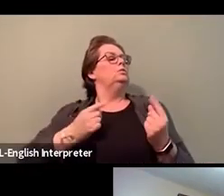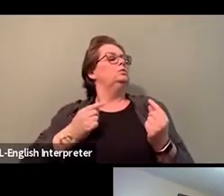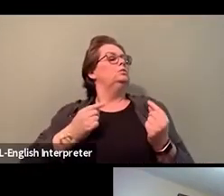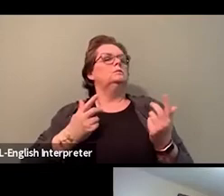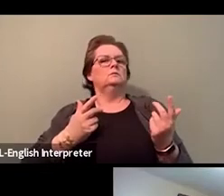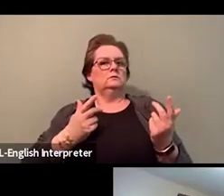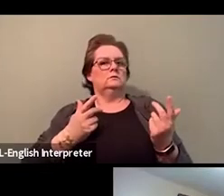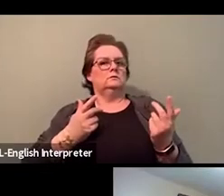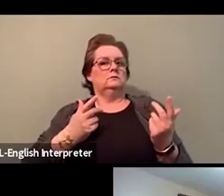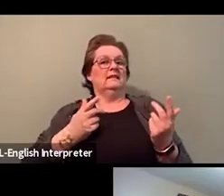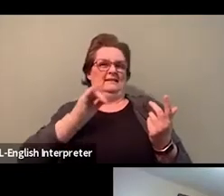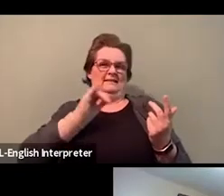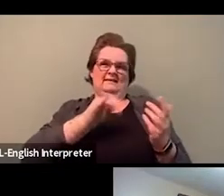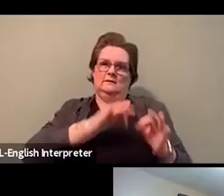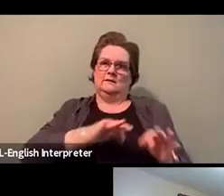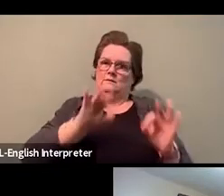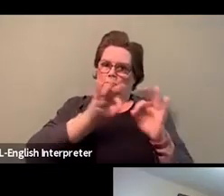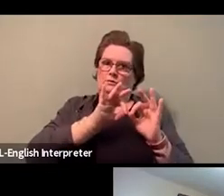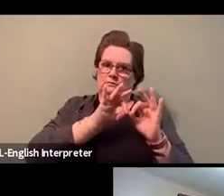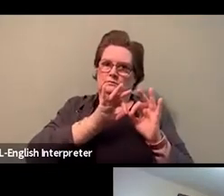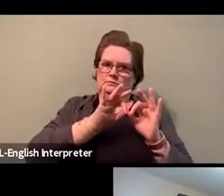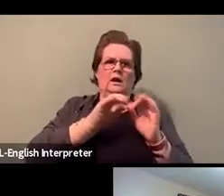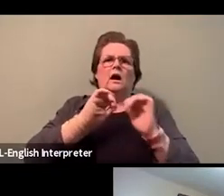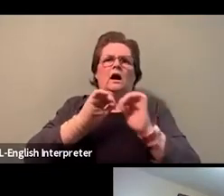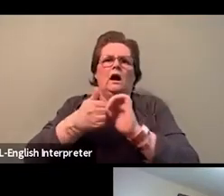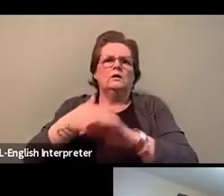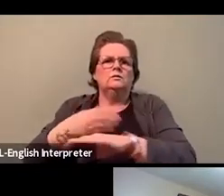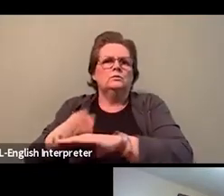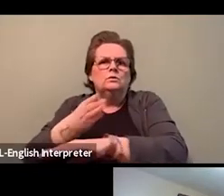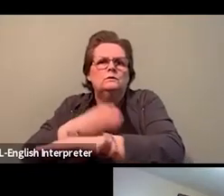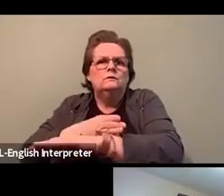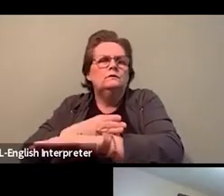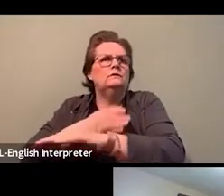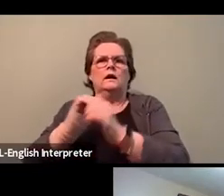What are we gonna do to change this? They will wanna know how this occurred.